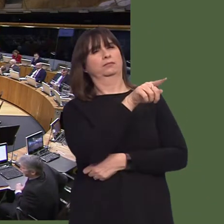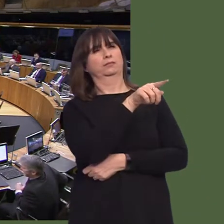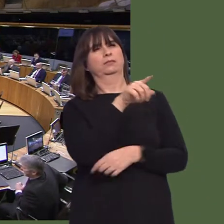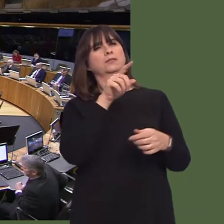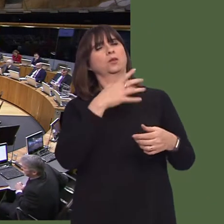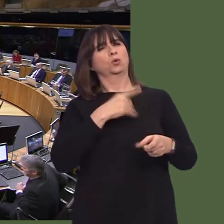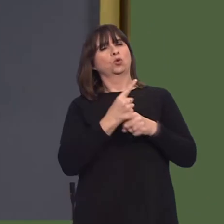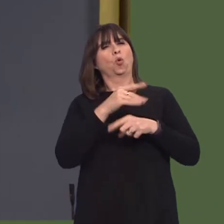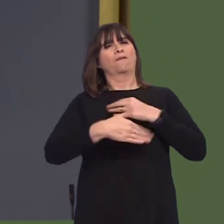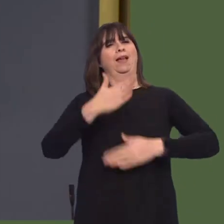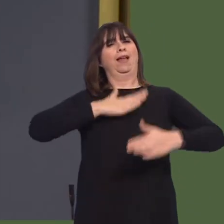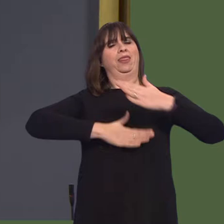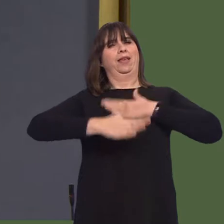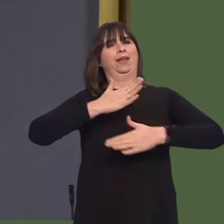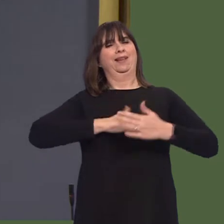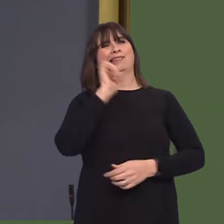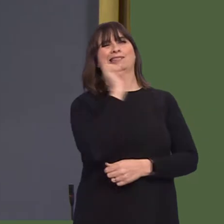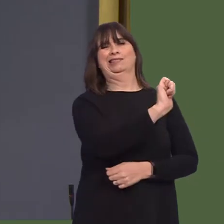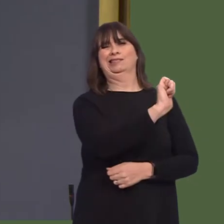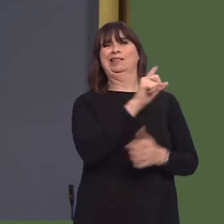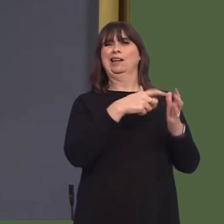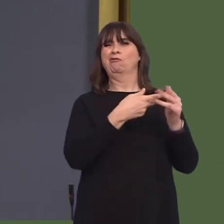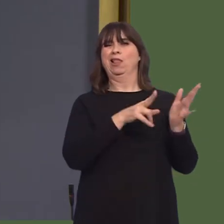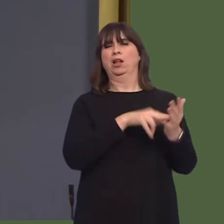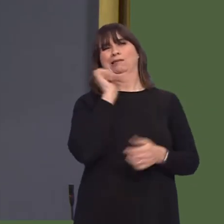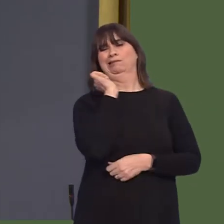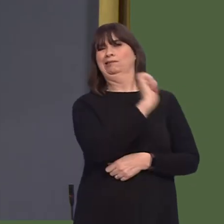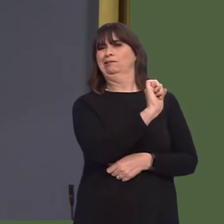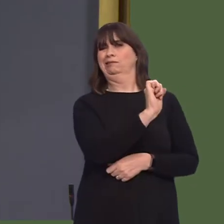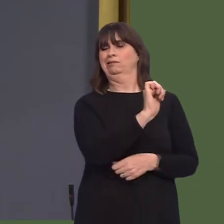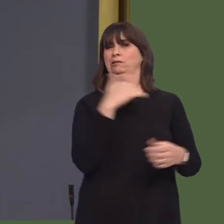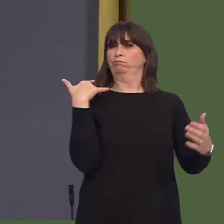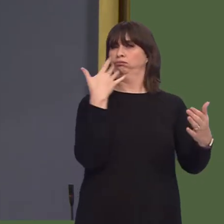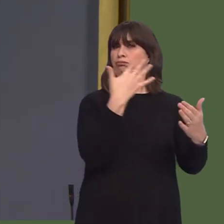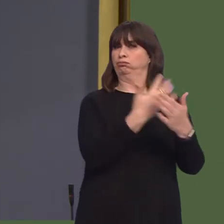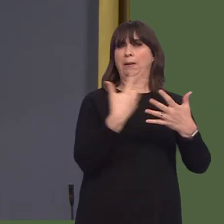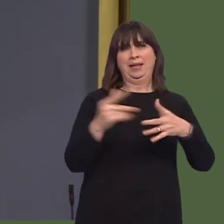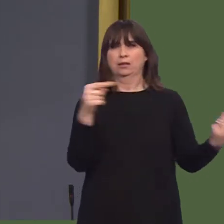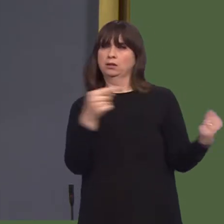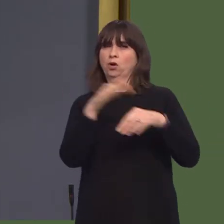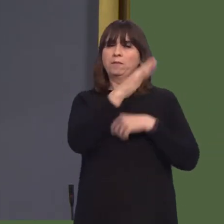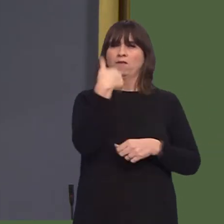He's groaning away, the leader of the opposition, again, not supporting this, of courseóbut the reality is that we were prevented from doing that.